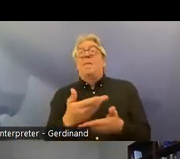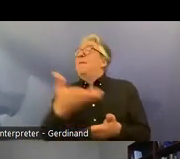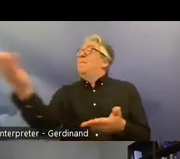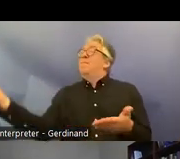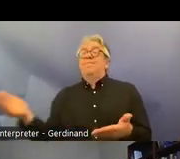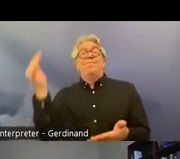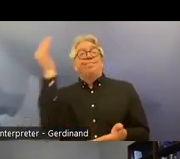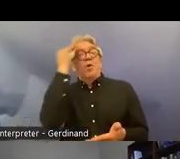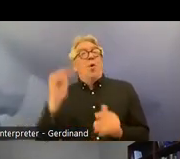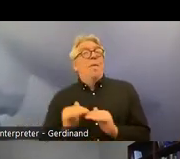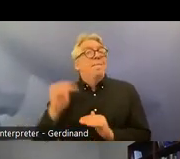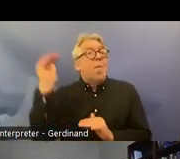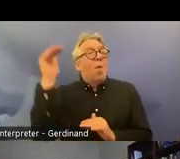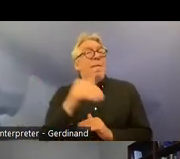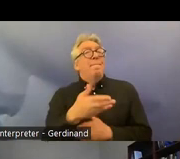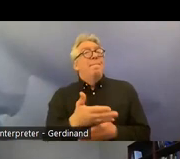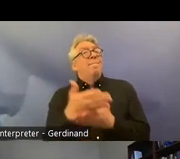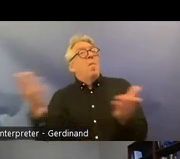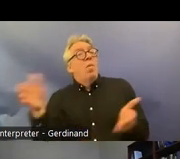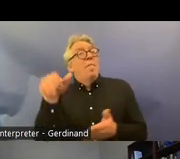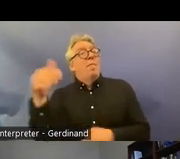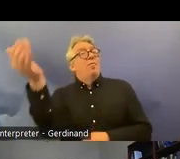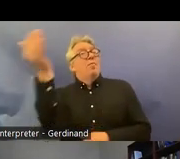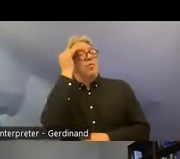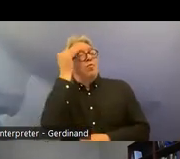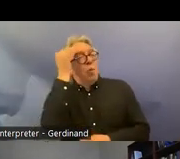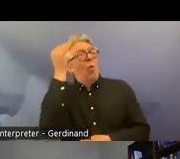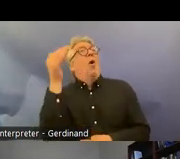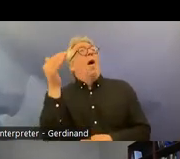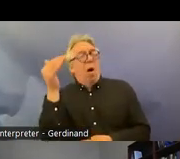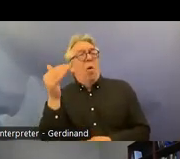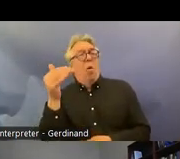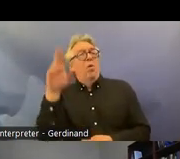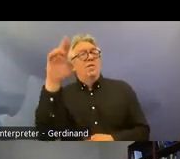increased awareness of the convention in Norwegian law and that already now